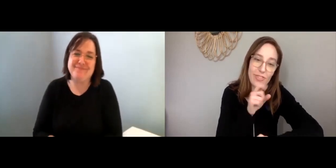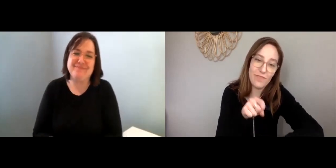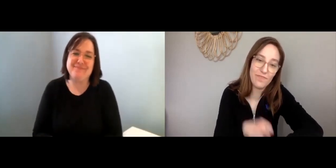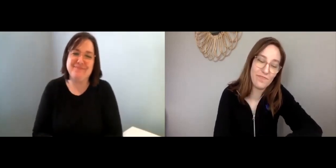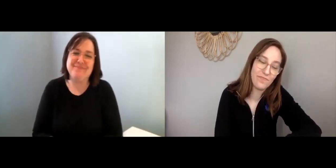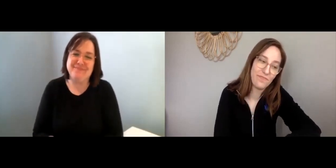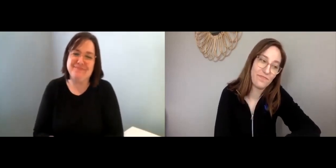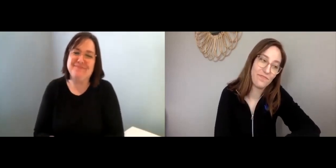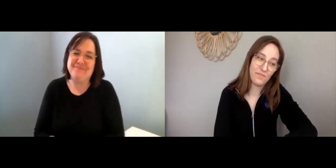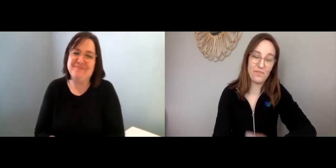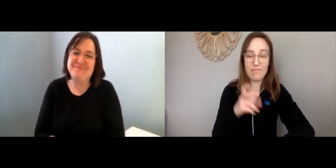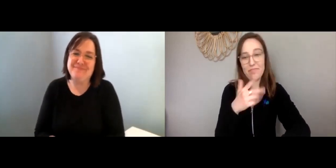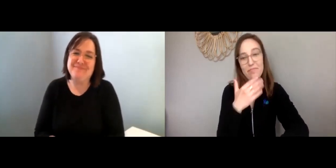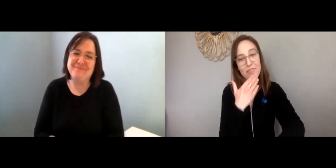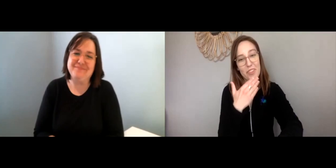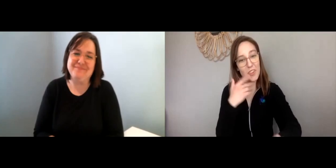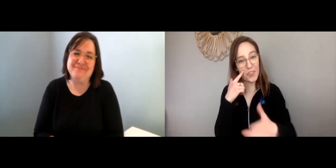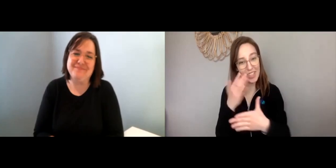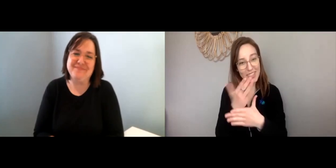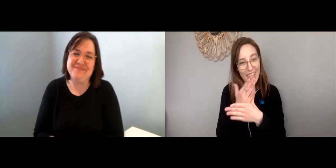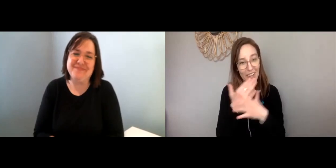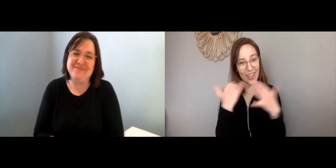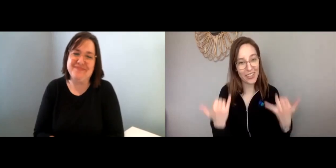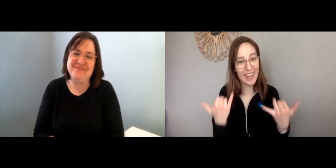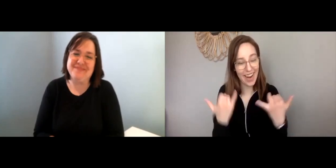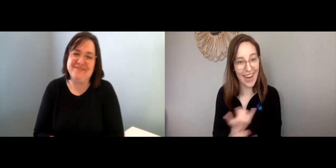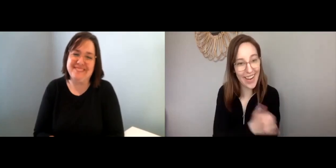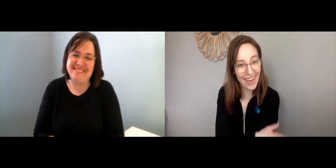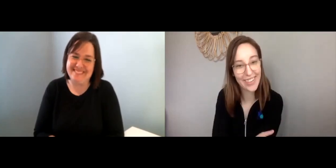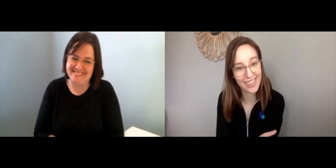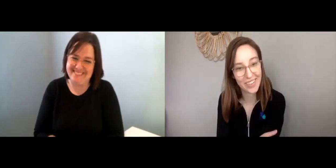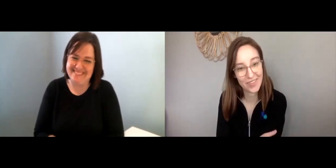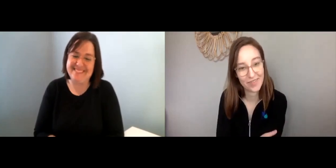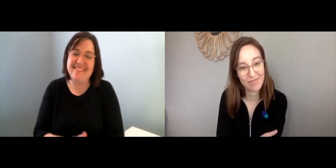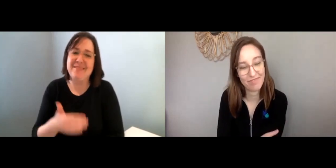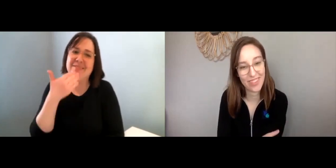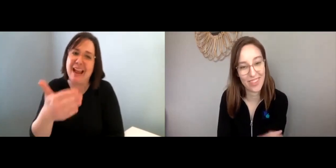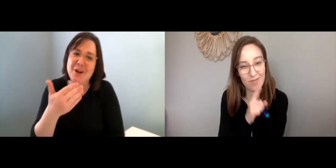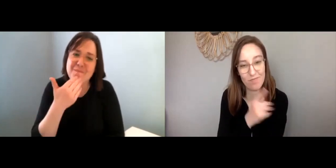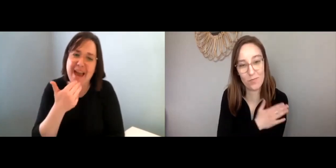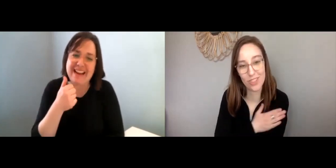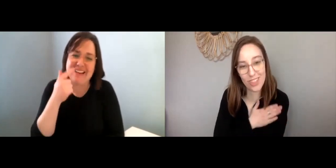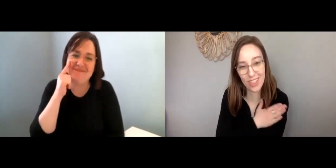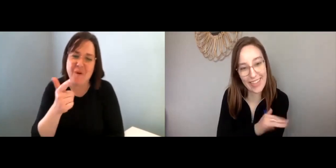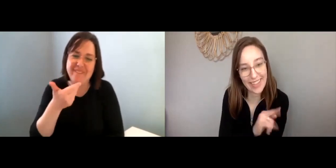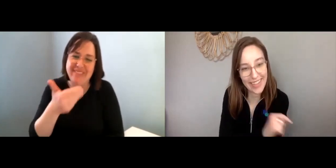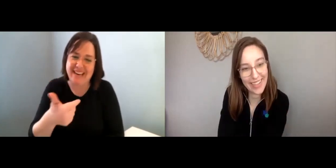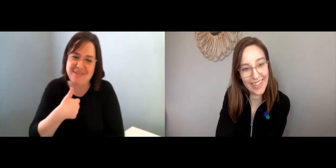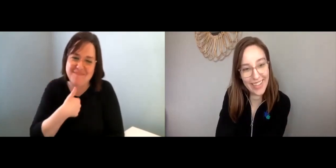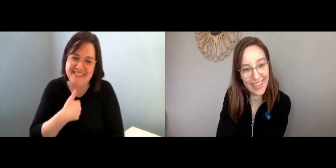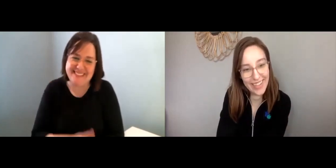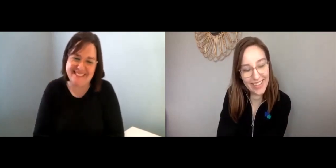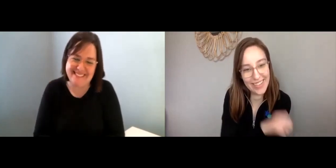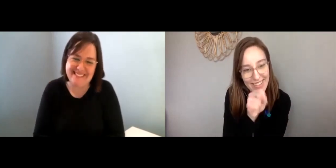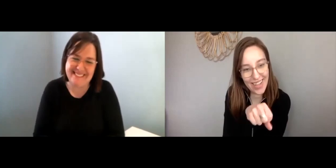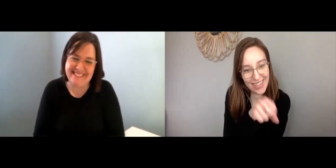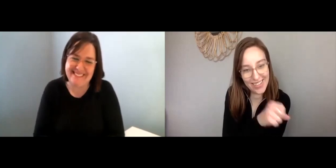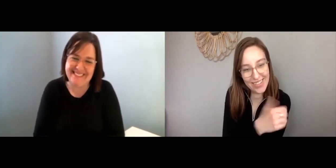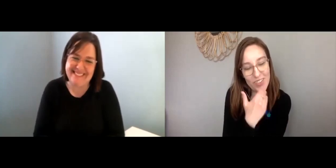Maggie: Right, that’s so true. Well, thank you for sharing your time today. Lisa: Yeah! Thank you, Maggie, for inviting me. Maggie: Appreciate it!